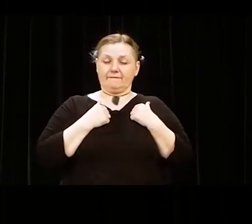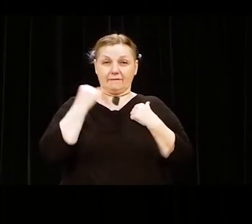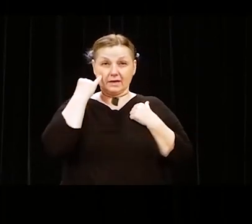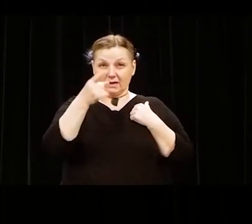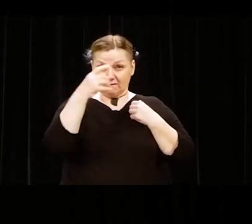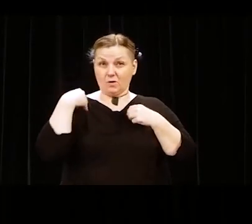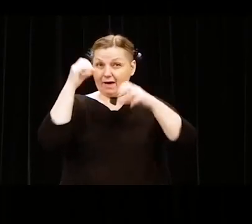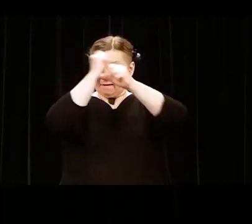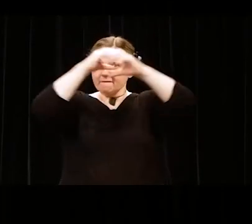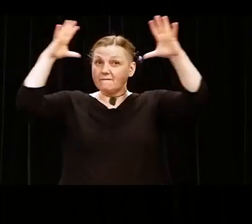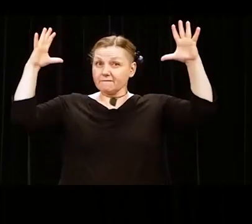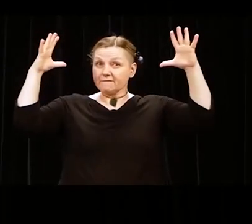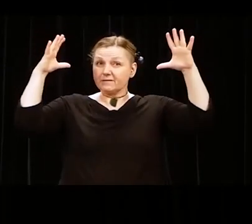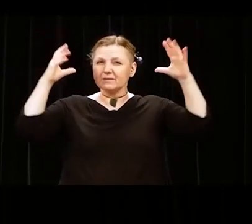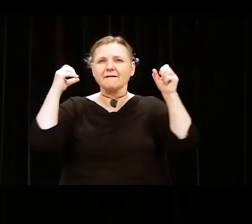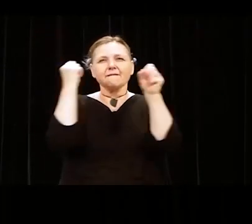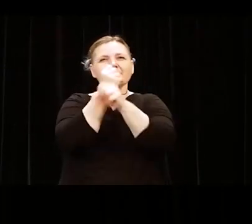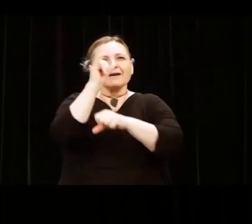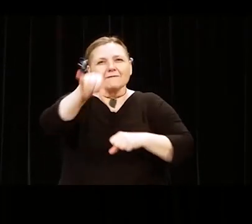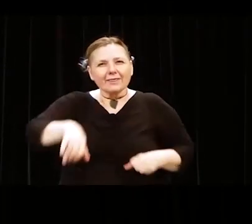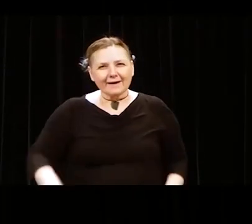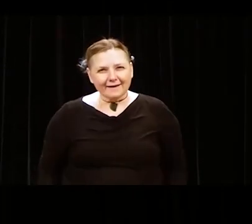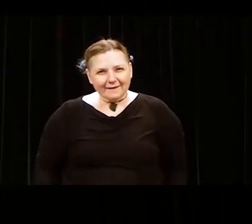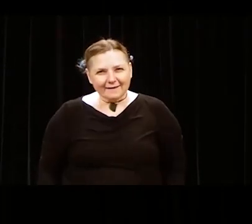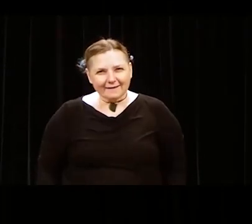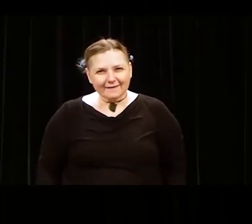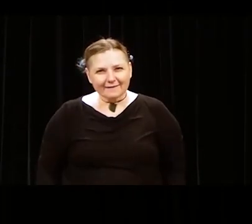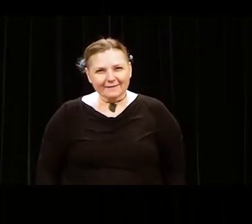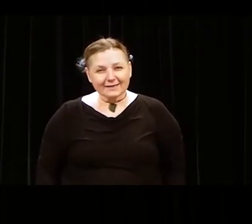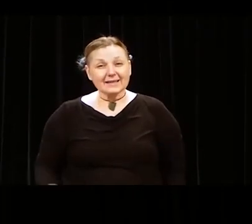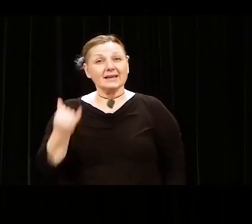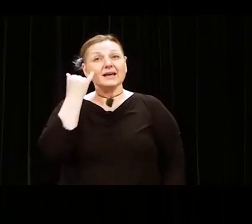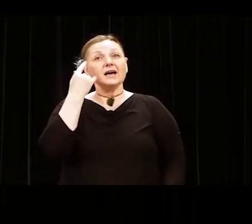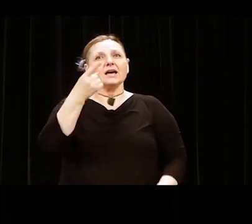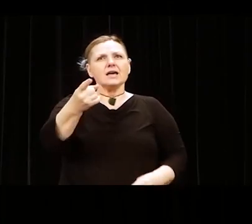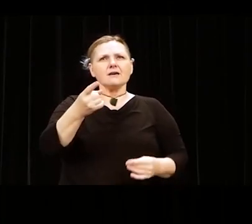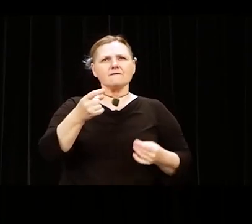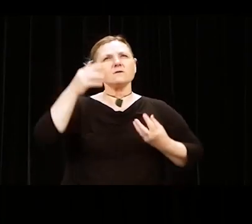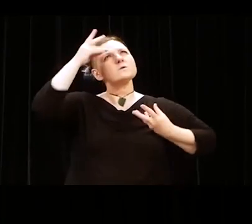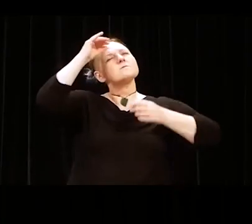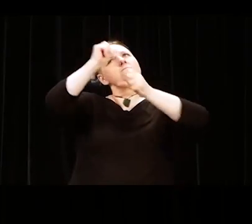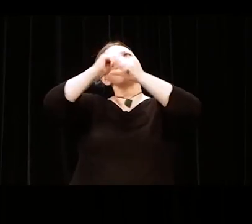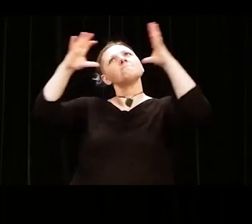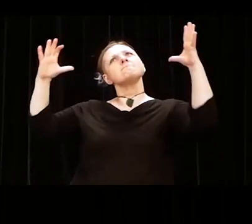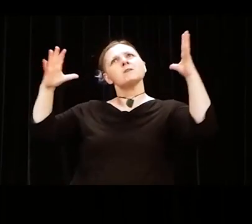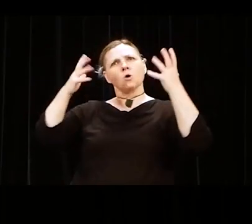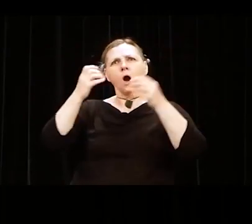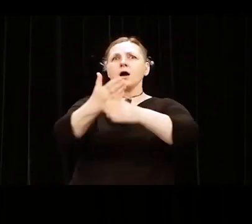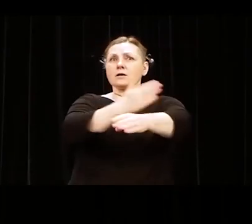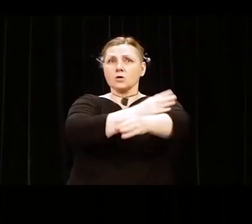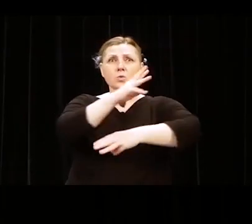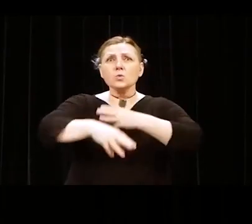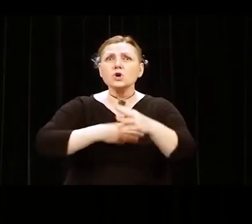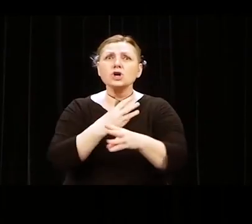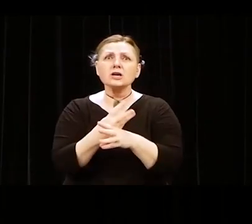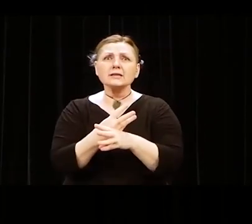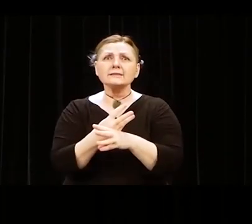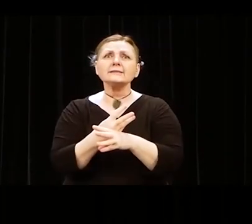fight for it. If you try to pass this dream of a better world to those left behind possibly there will be a small breath